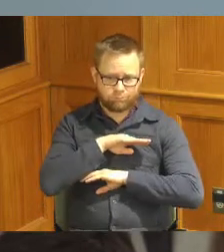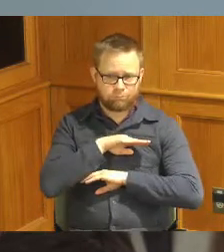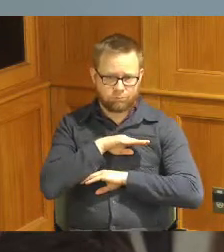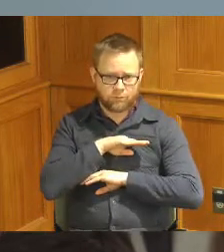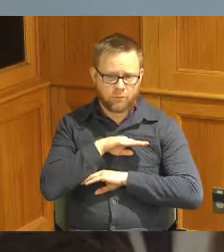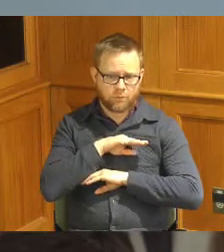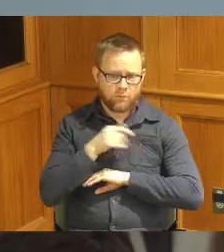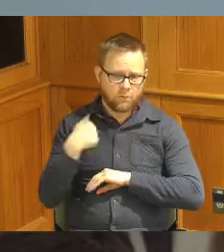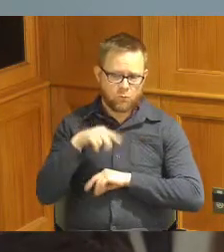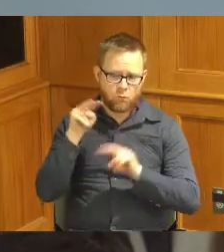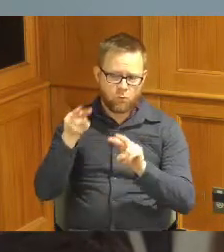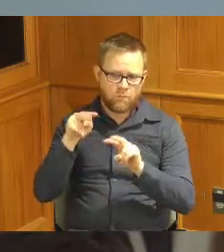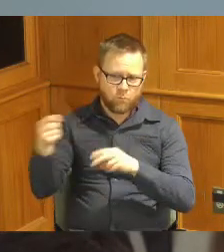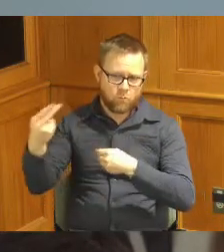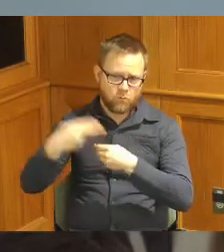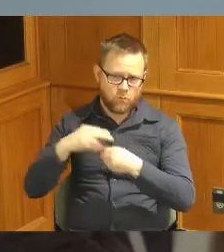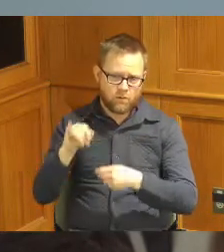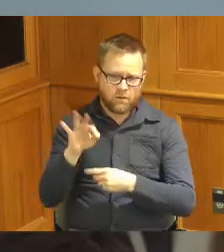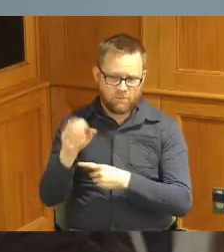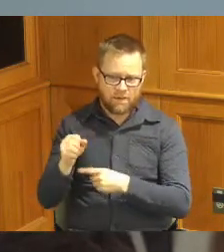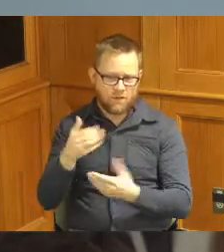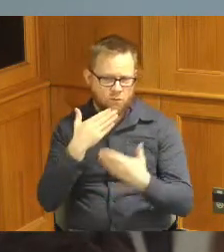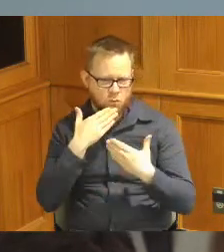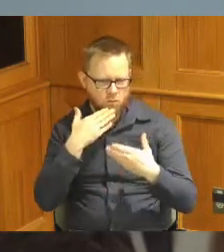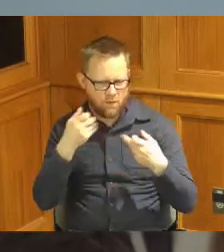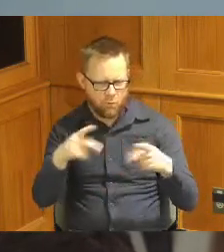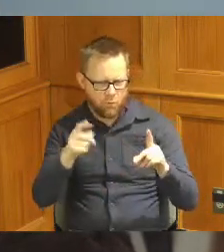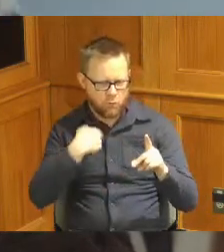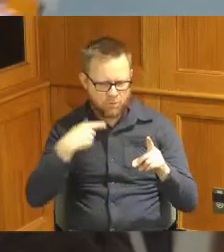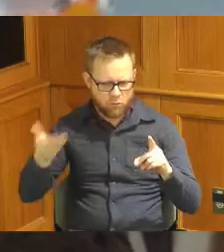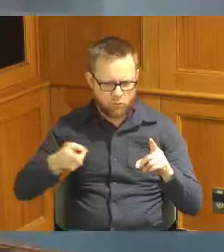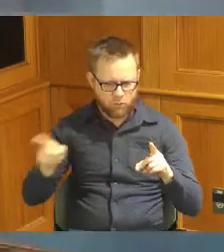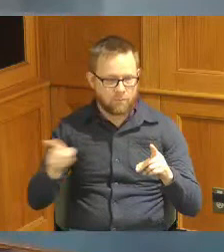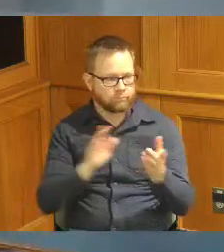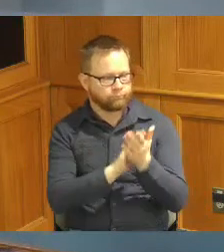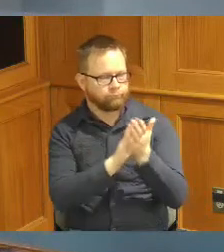board at JFS so thanks for the opportunity to introduce him thanks Michael congratulations